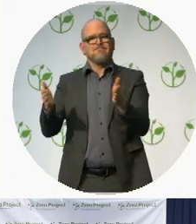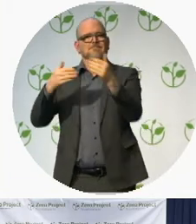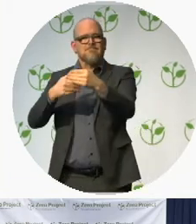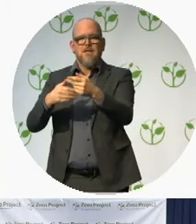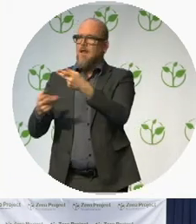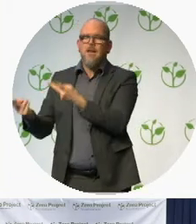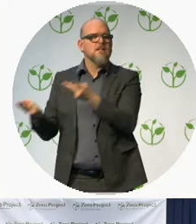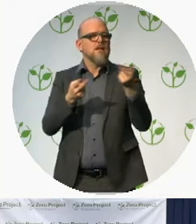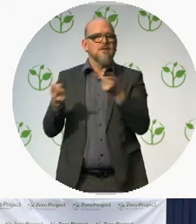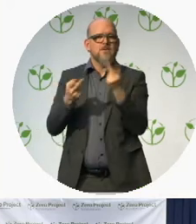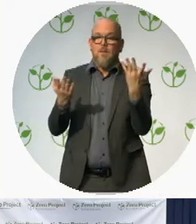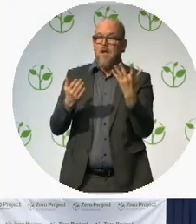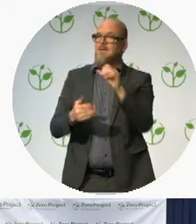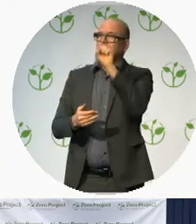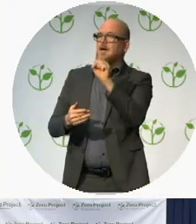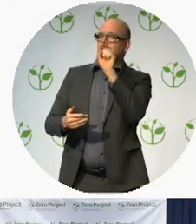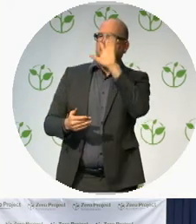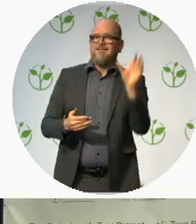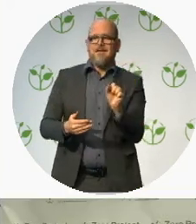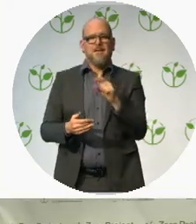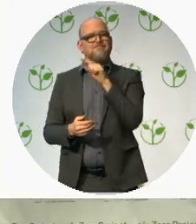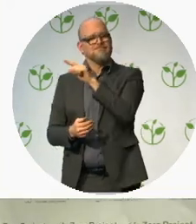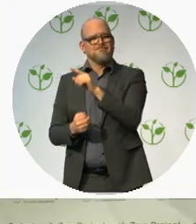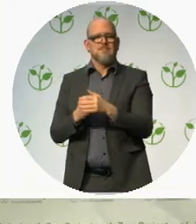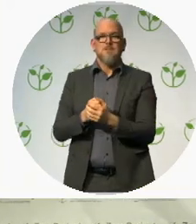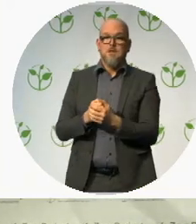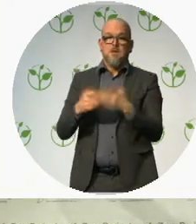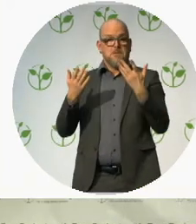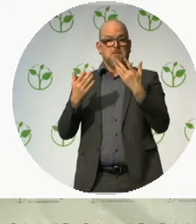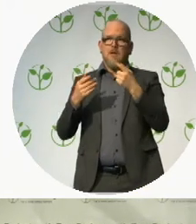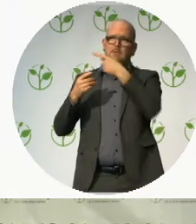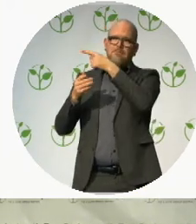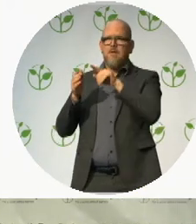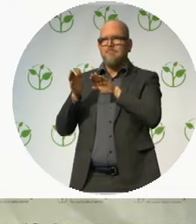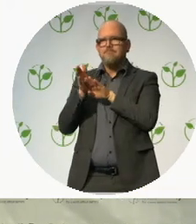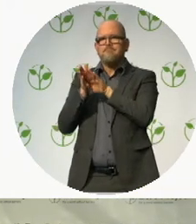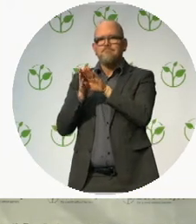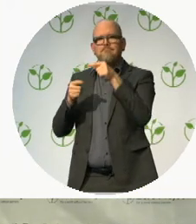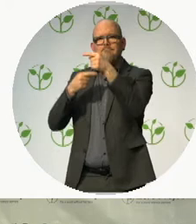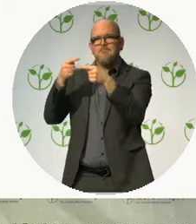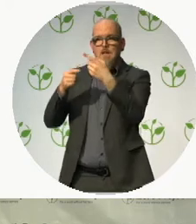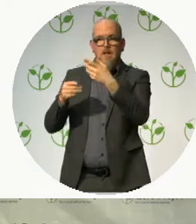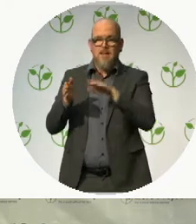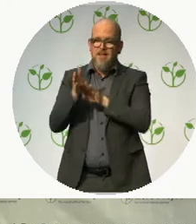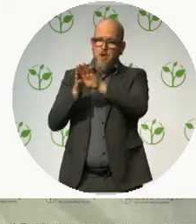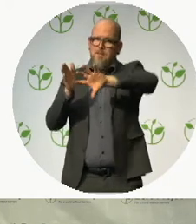The South Africa Department of Transport has developed a national strategy ... ... to guide cities in providing accessible public transport systems.